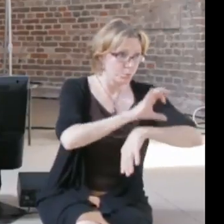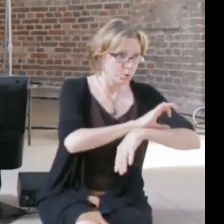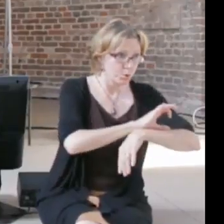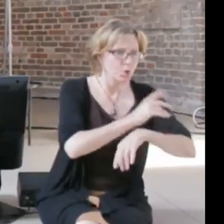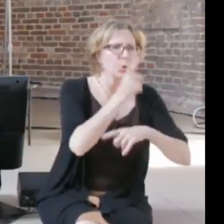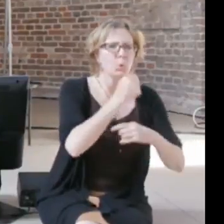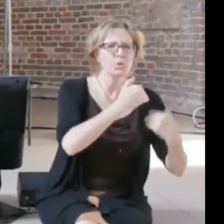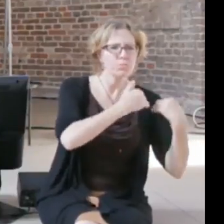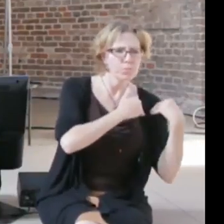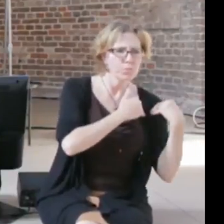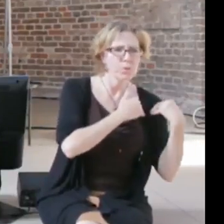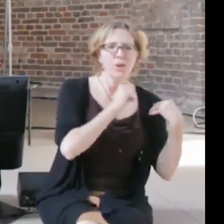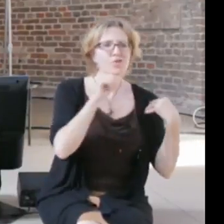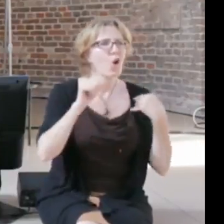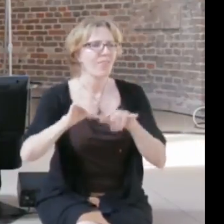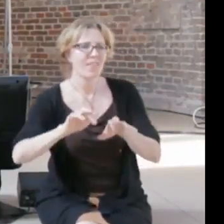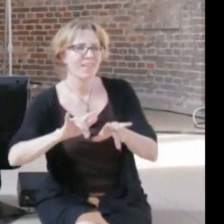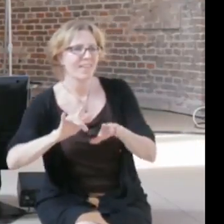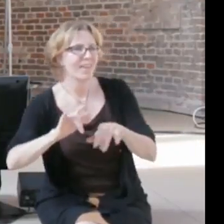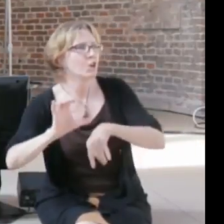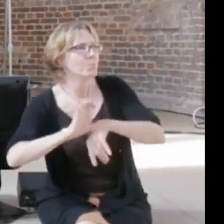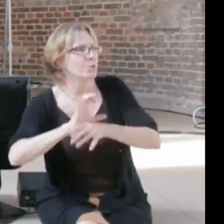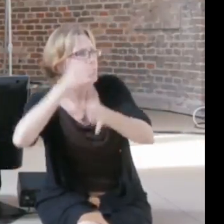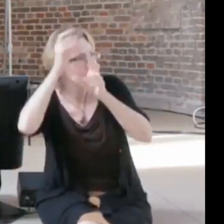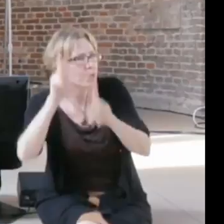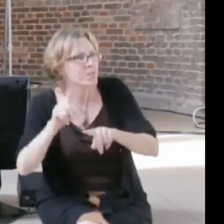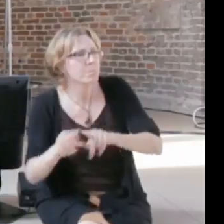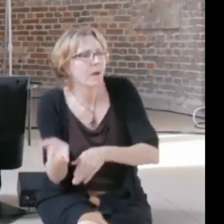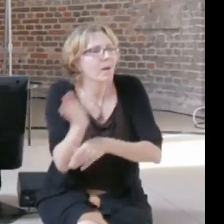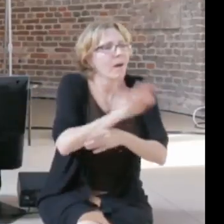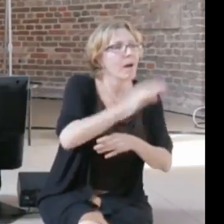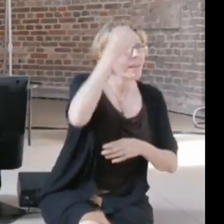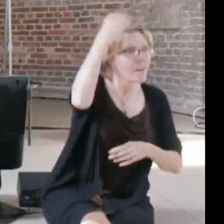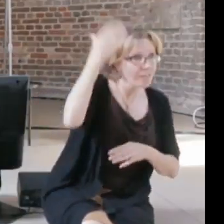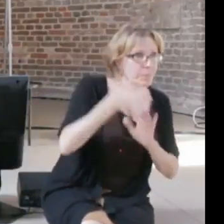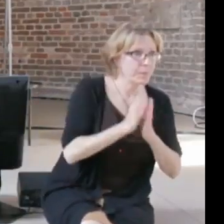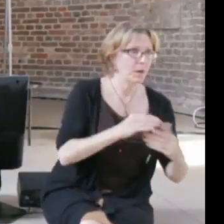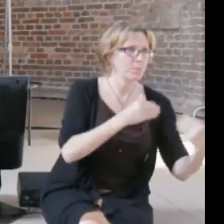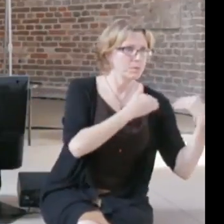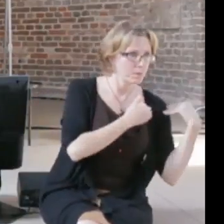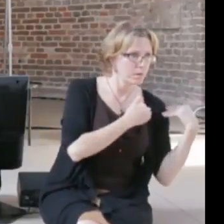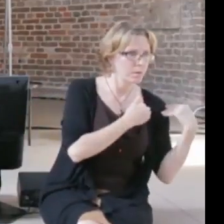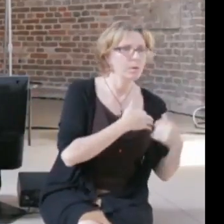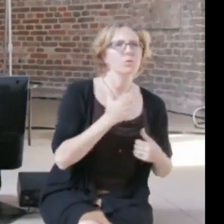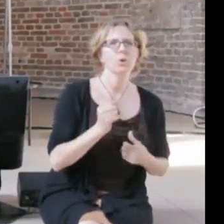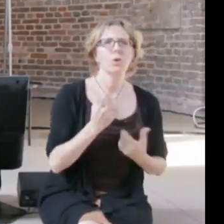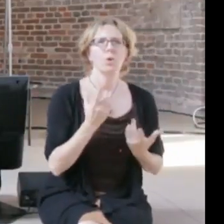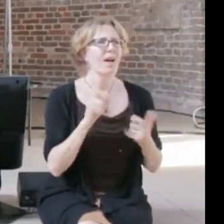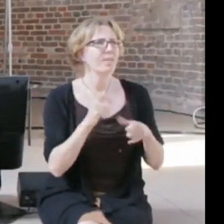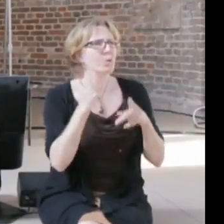choose, and in which kinds of companies to use and what kinds of rules to give them,